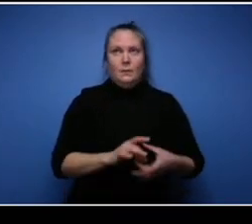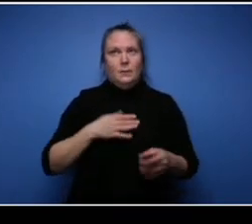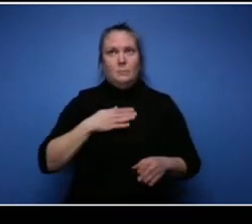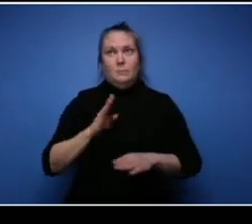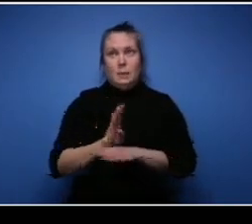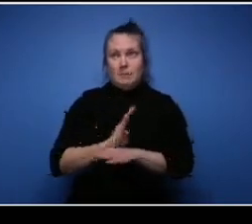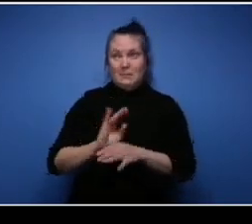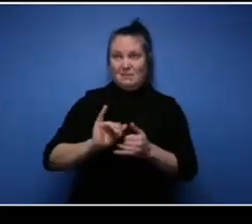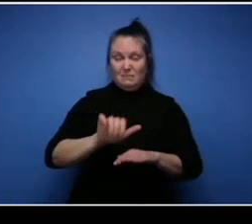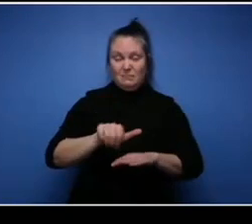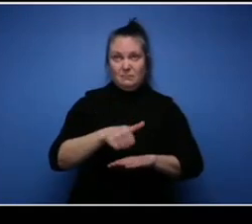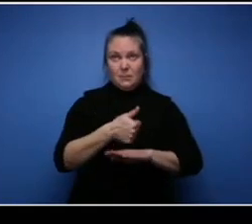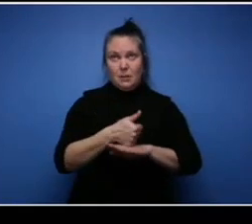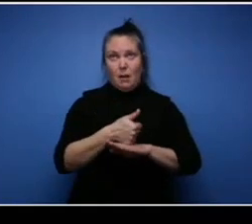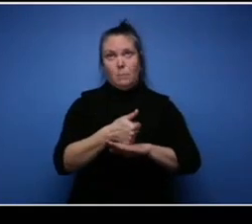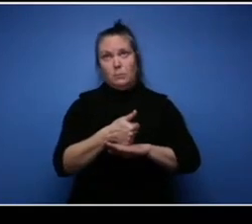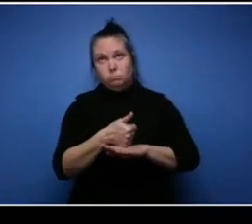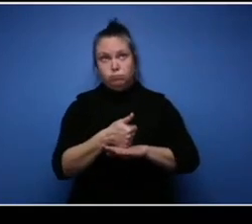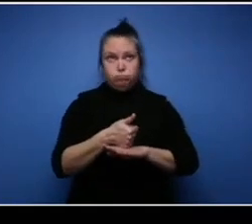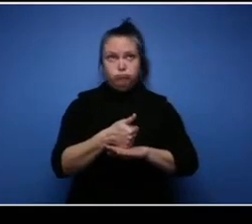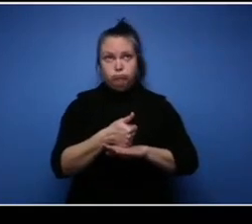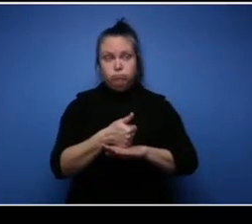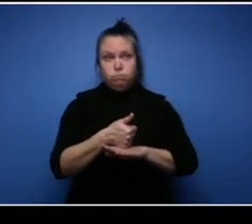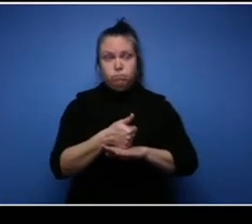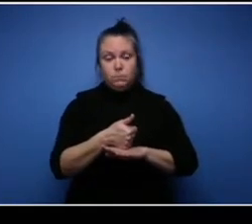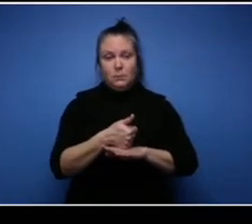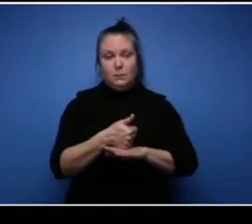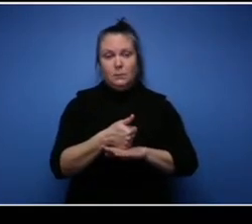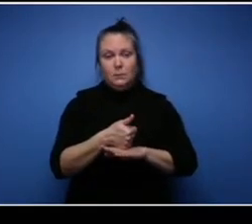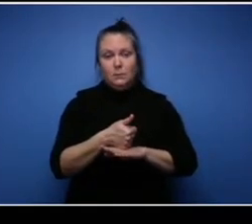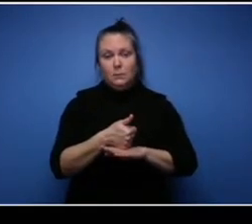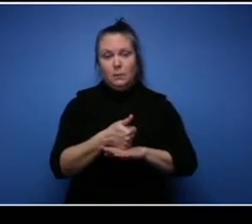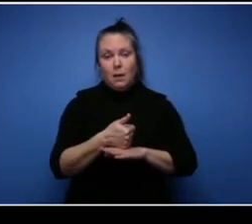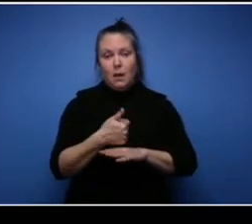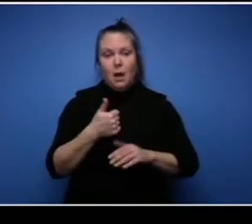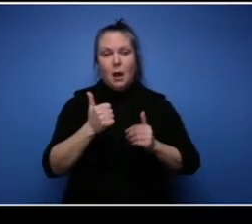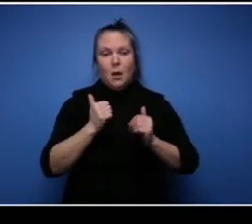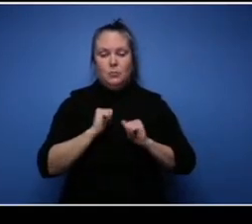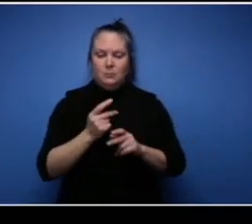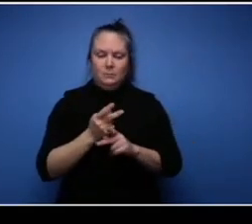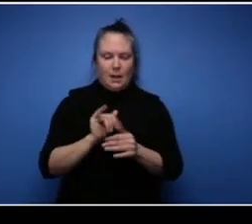at when uh looked started trying to create funding for my business was you know I looked